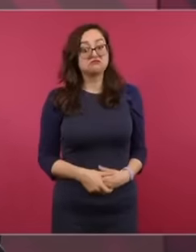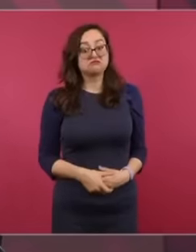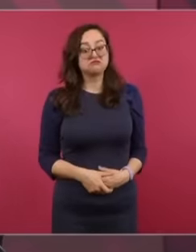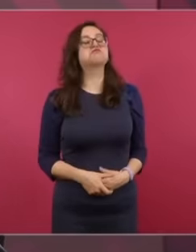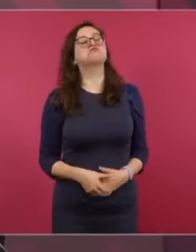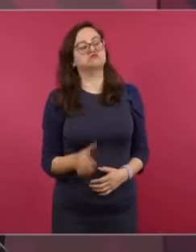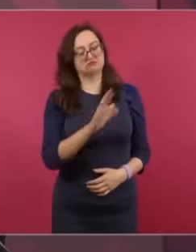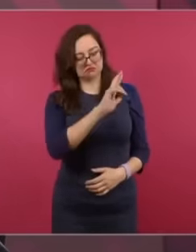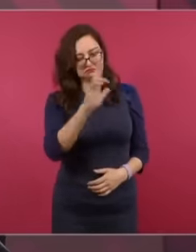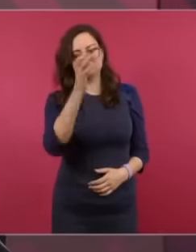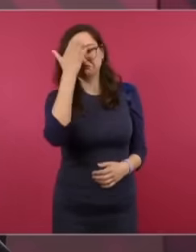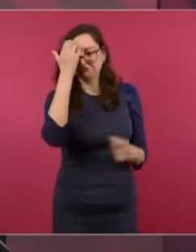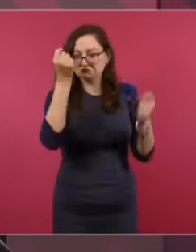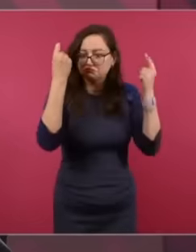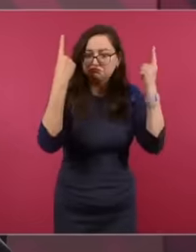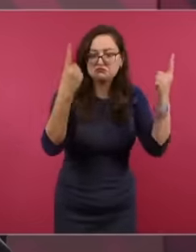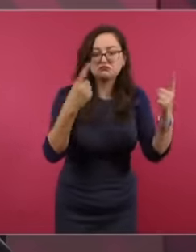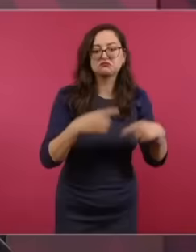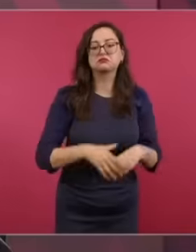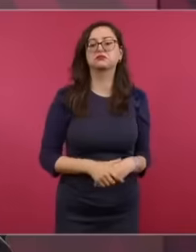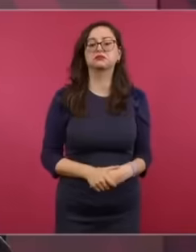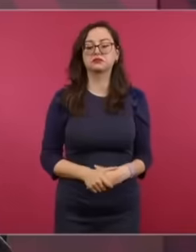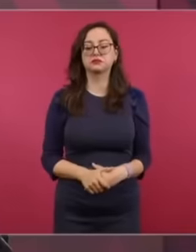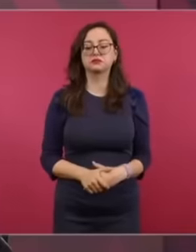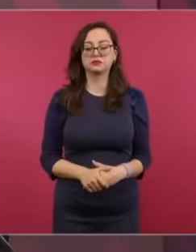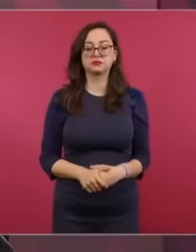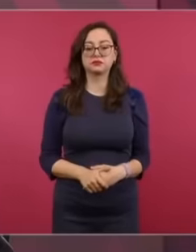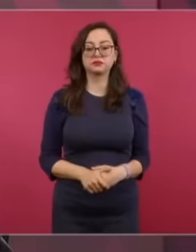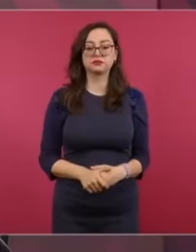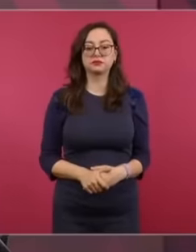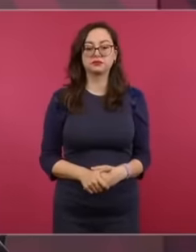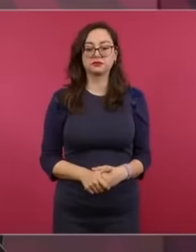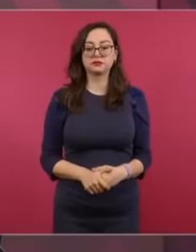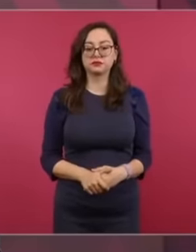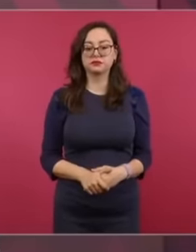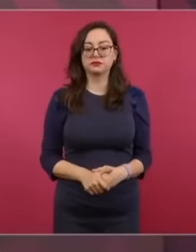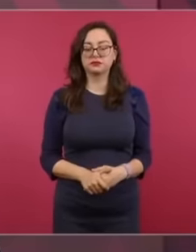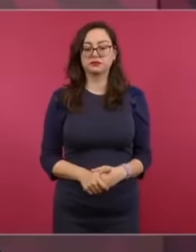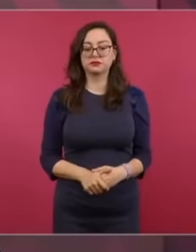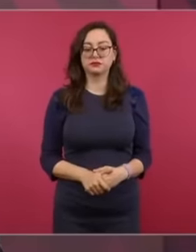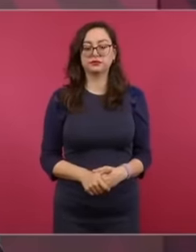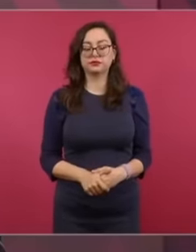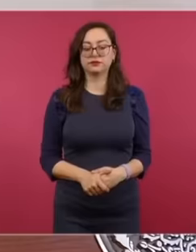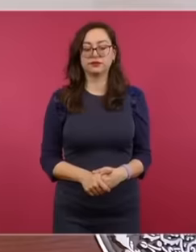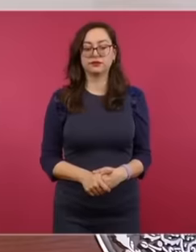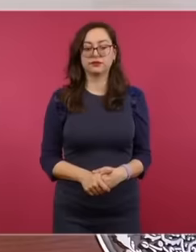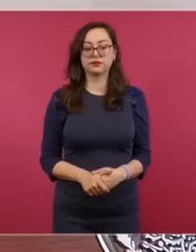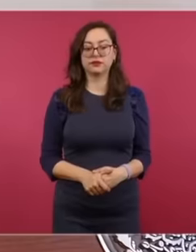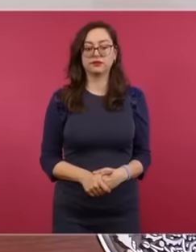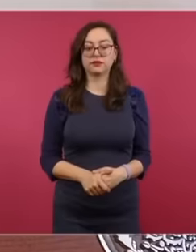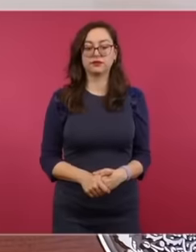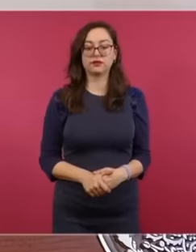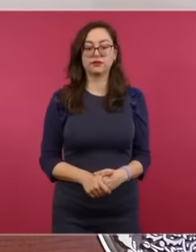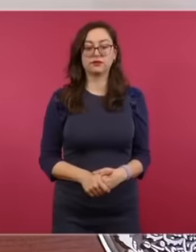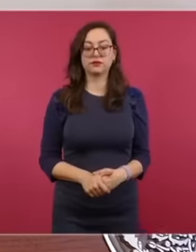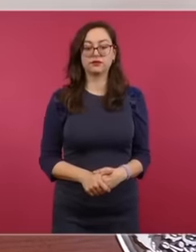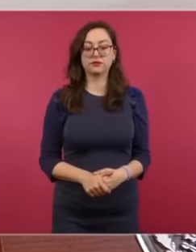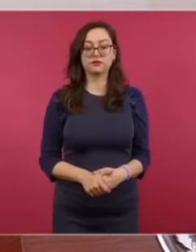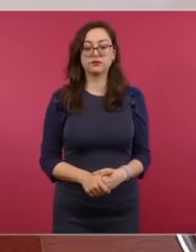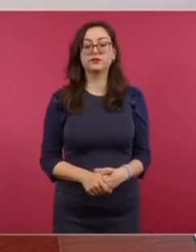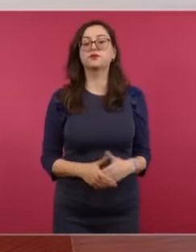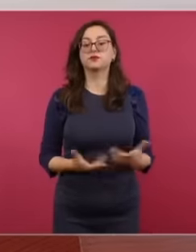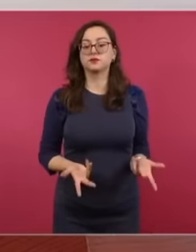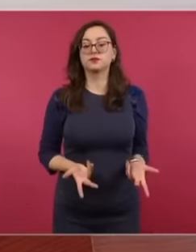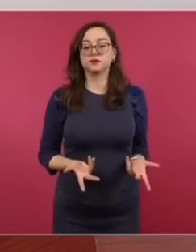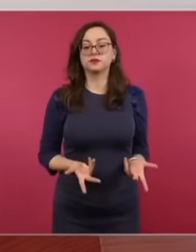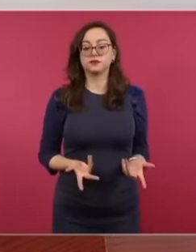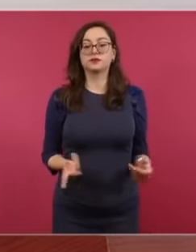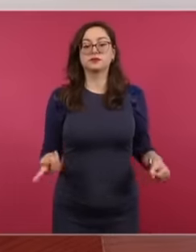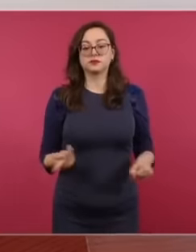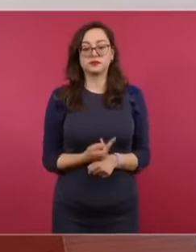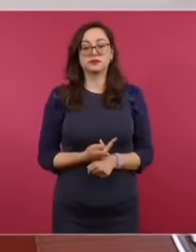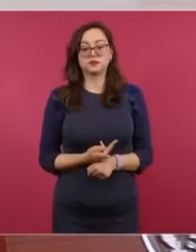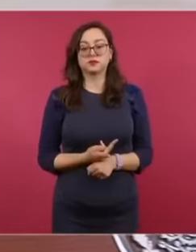I admit that, because it also coincides. What's happening? that in your country there are many